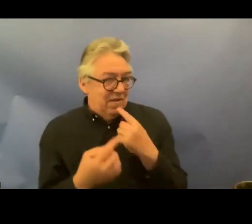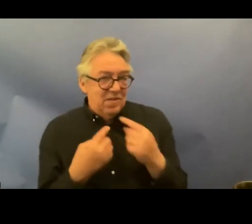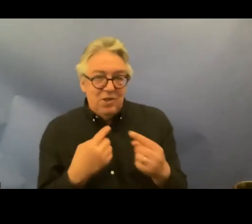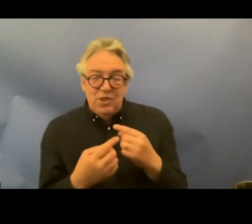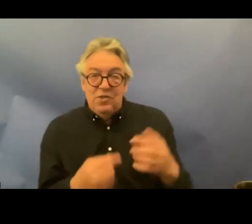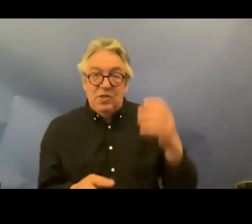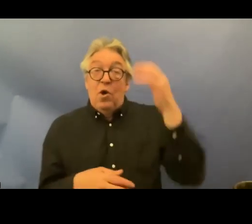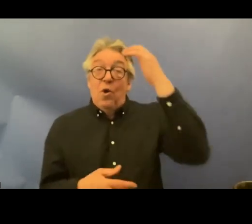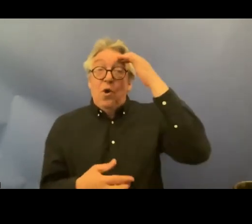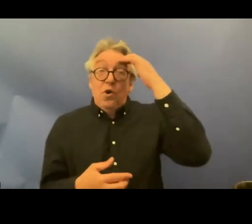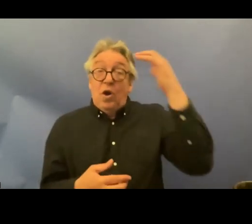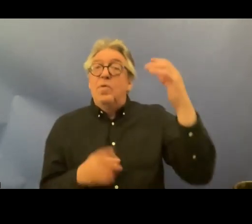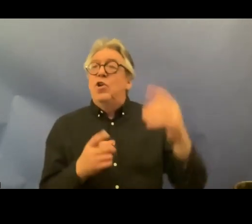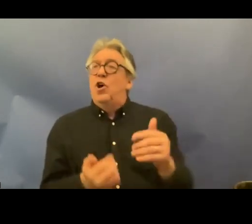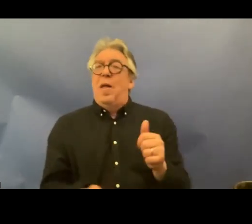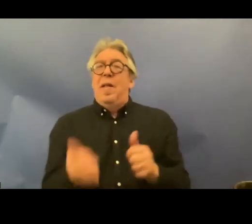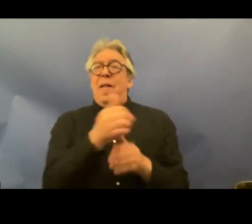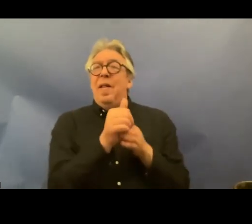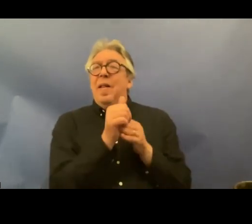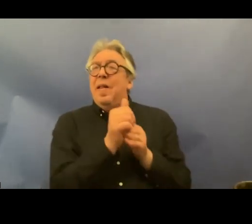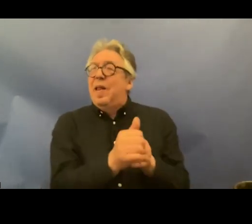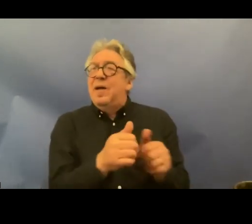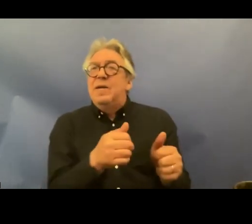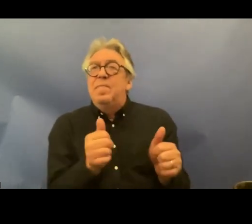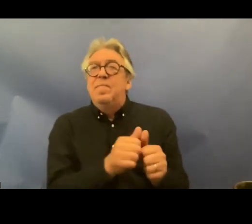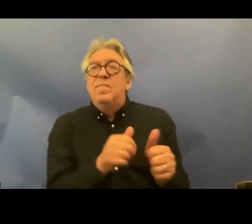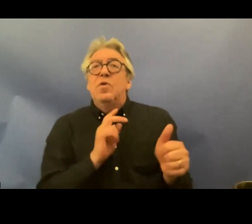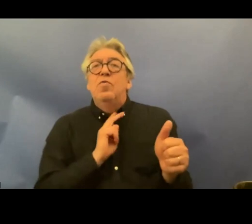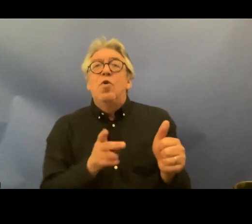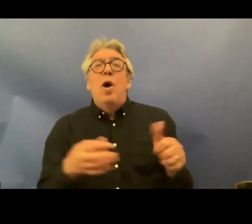delegation led by the uh uh with the voices of the ministry of Justice